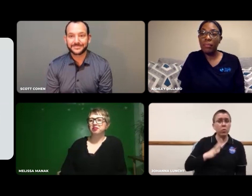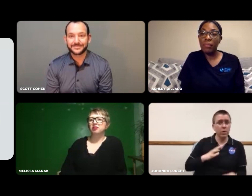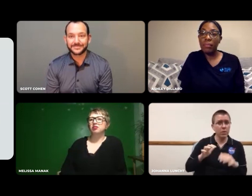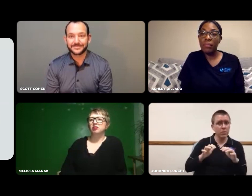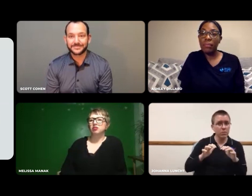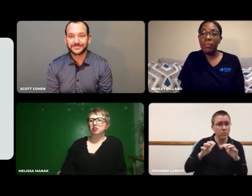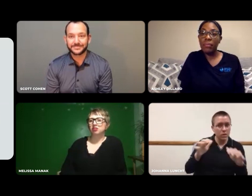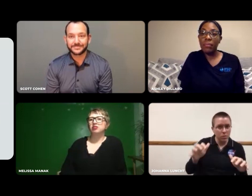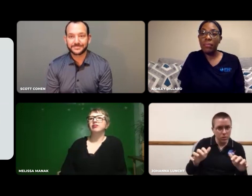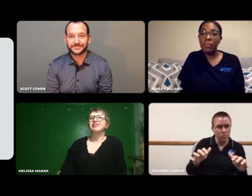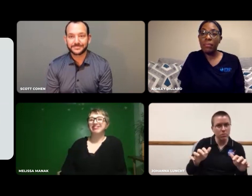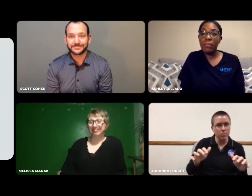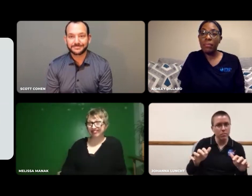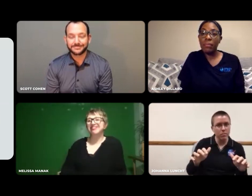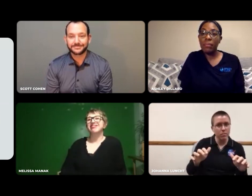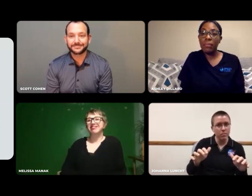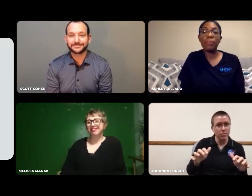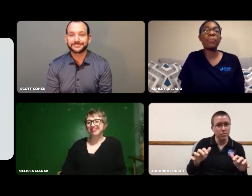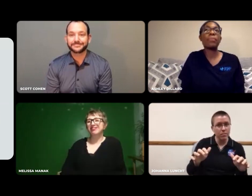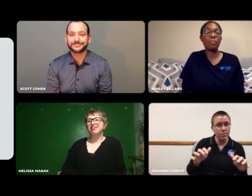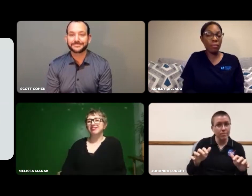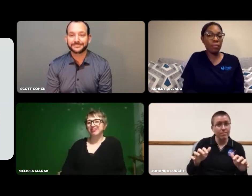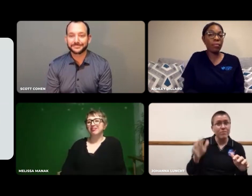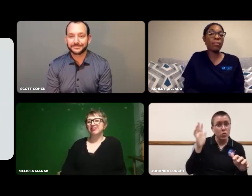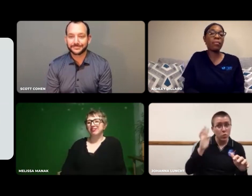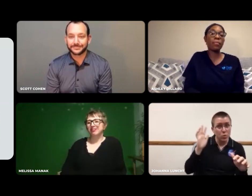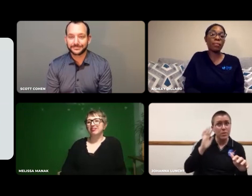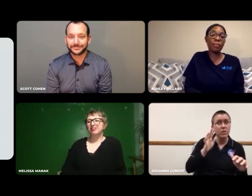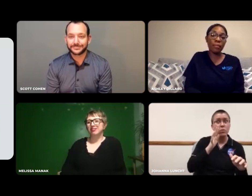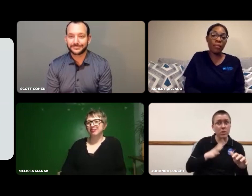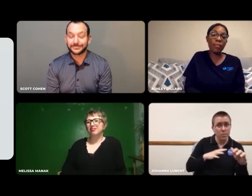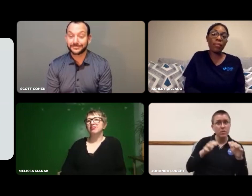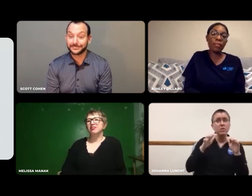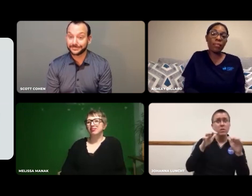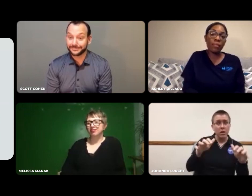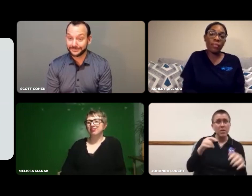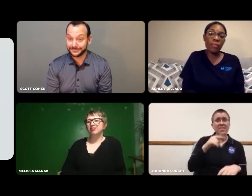populated by women back in the day, believe it or not!